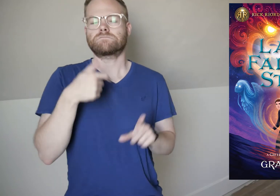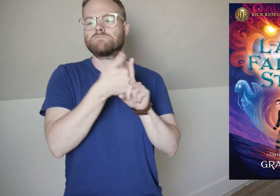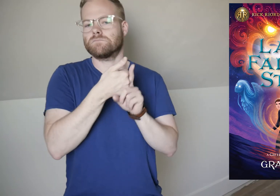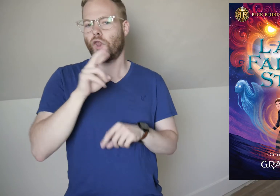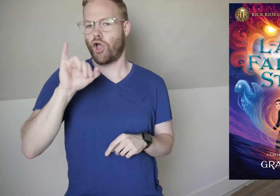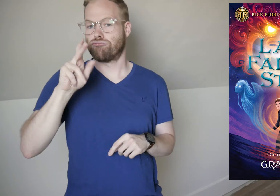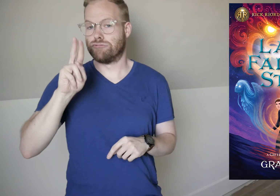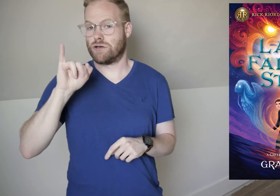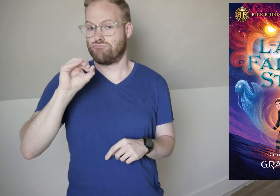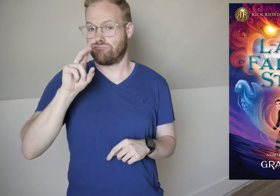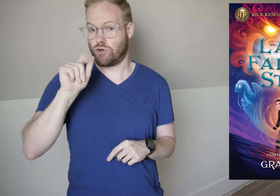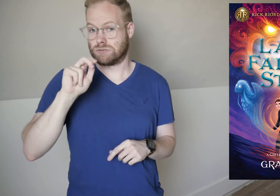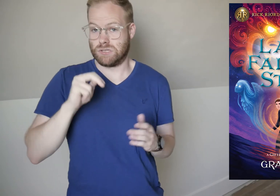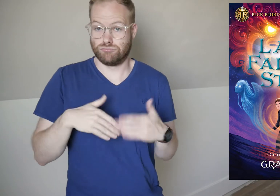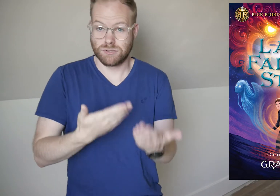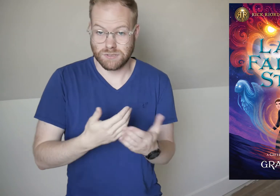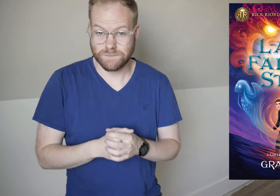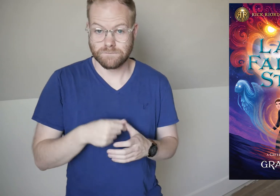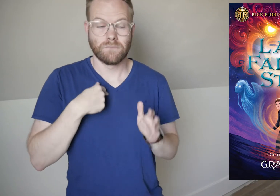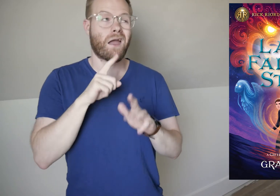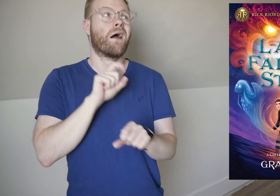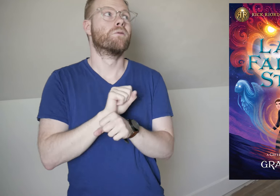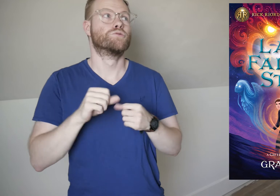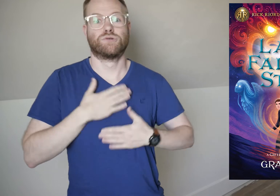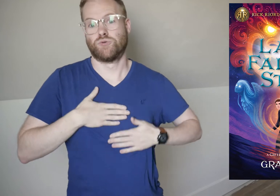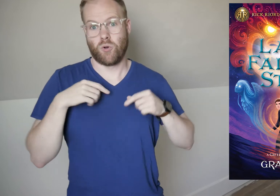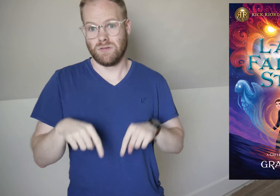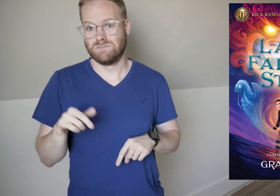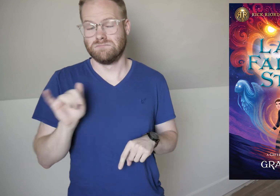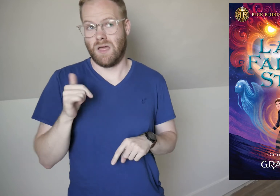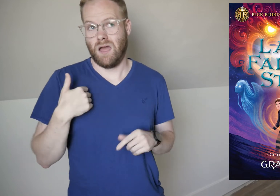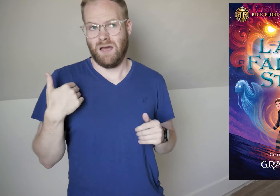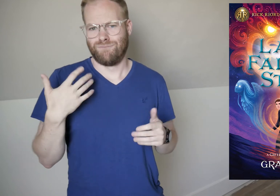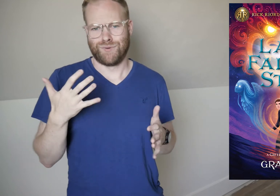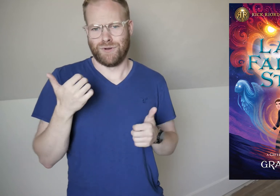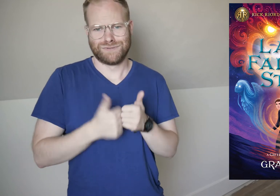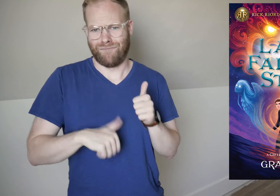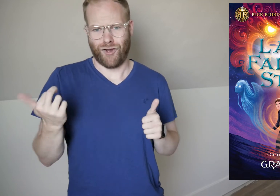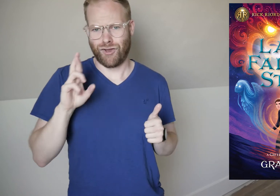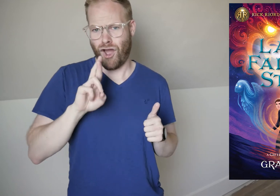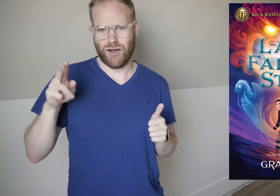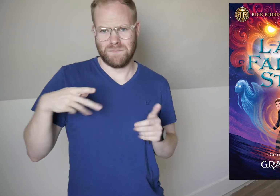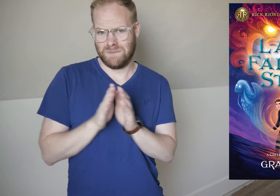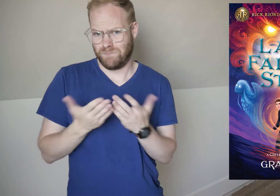This is a Rick Riordan Presents, and I absolutely enjoyed it, like I have pretty much every other RRP book.